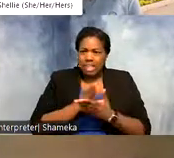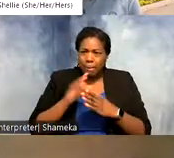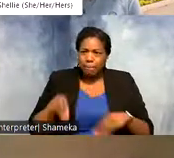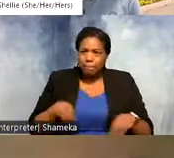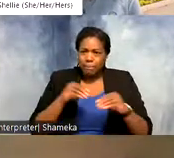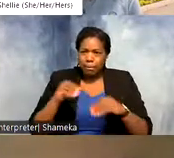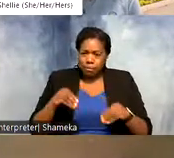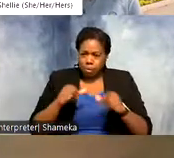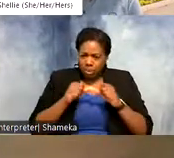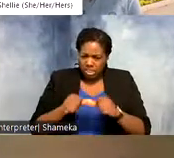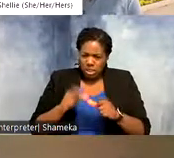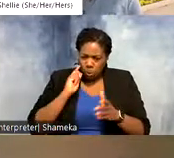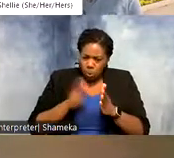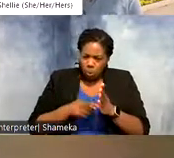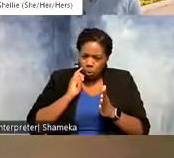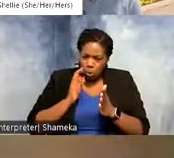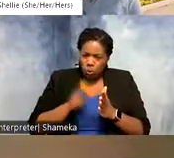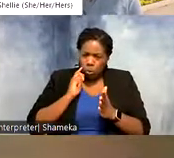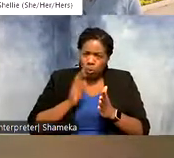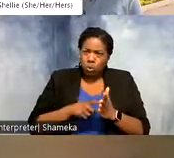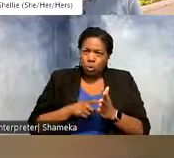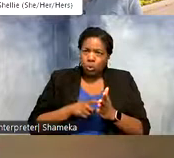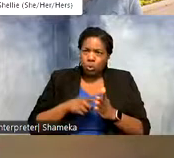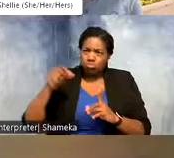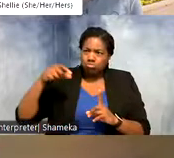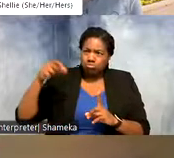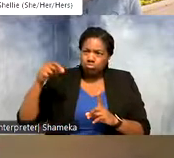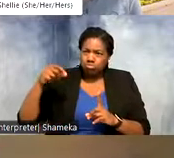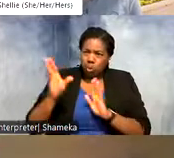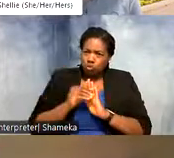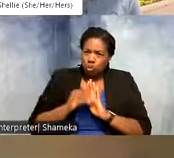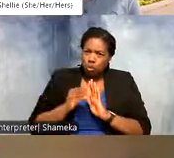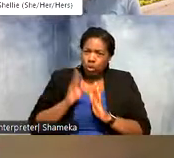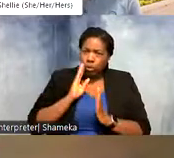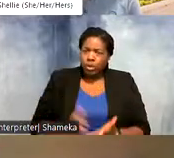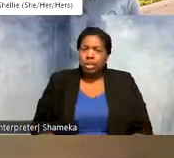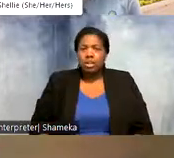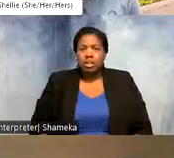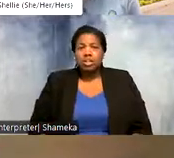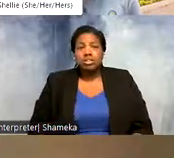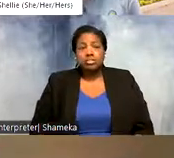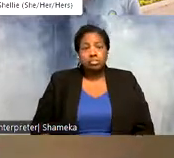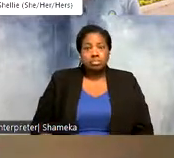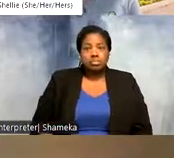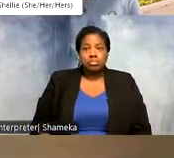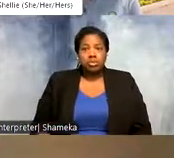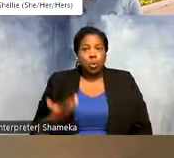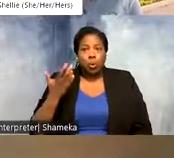detecting it will keep the satellites will keep recording the tag so we don't want that data for